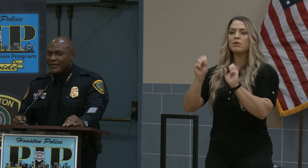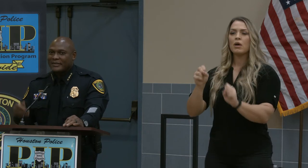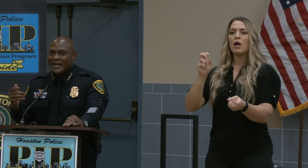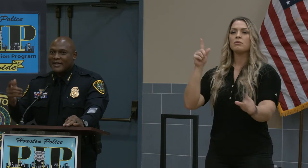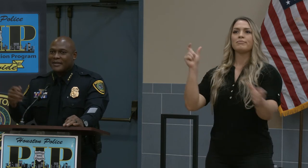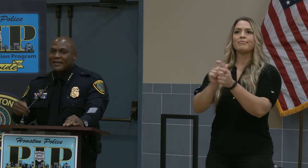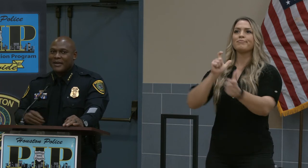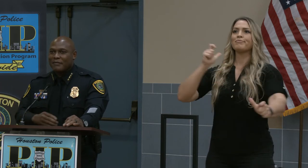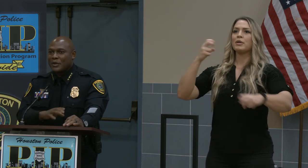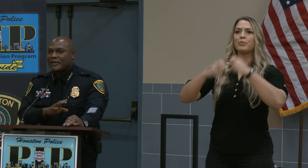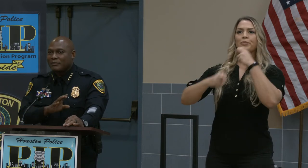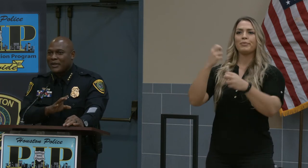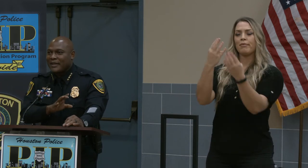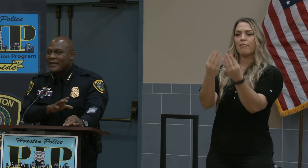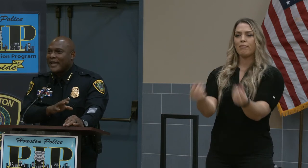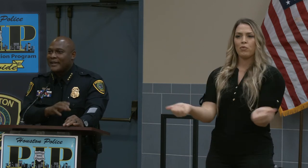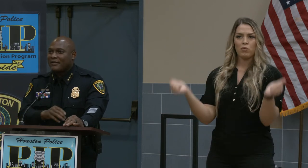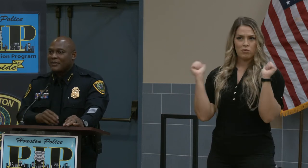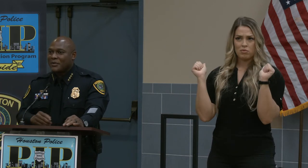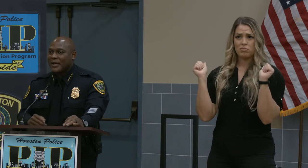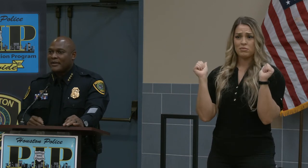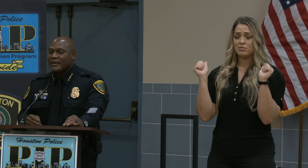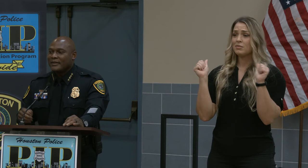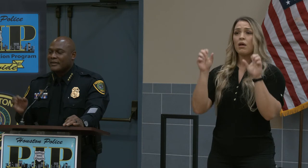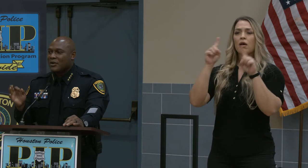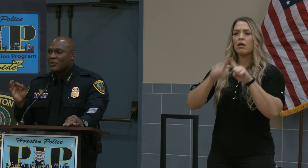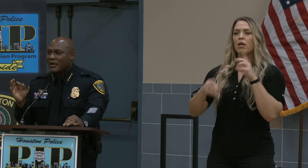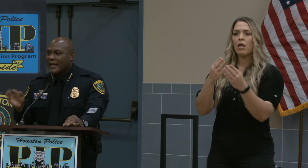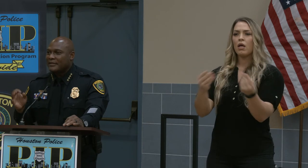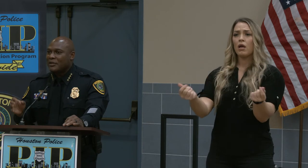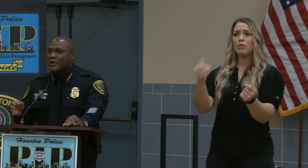It's not going to come with us being negative, okay? So let's do that,